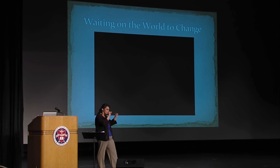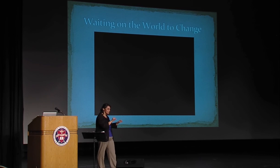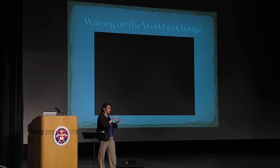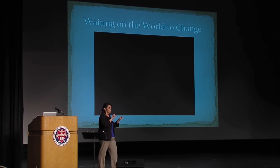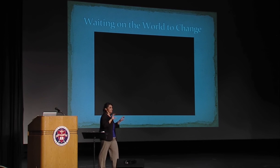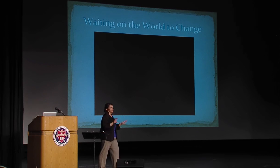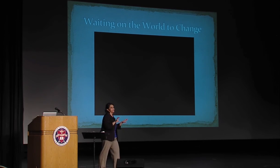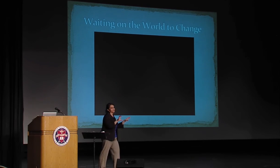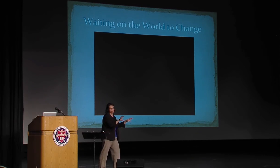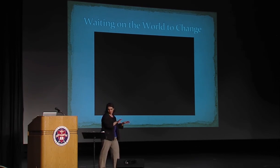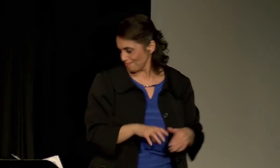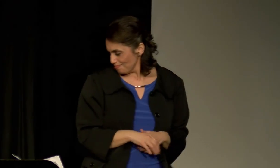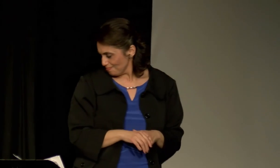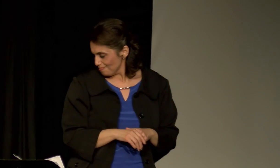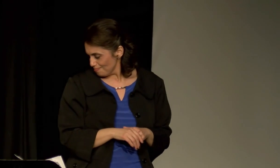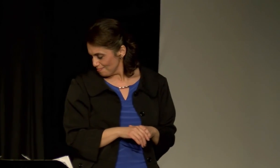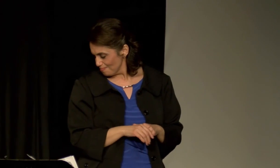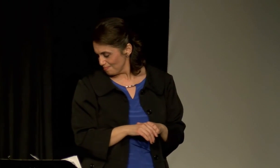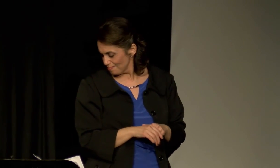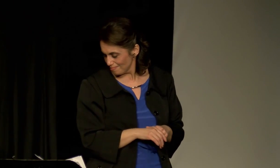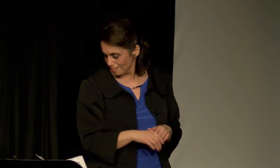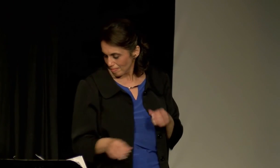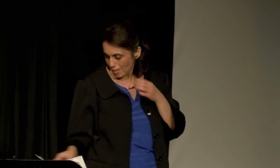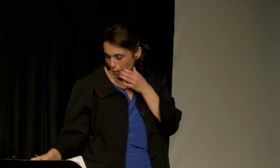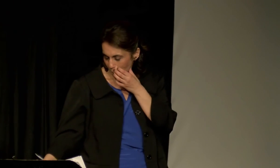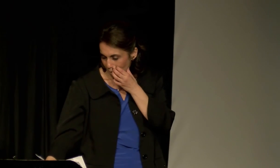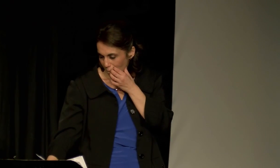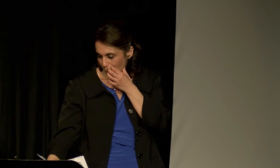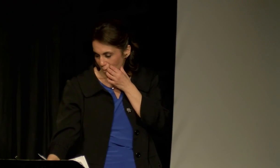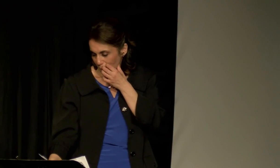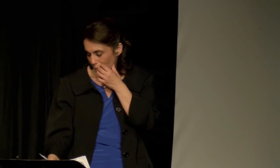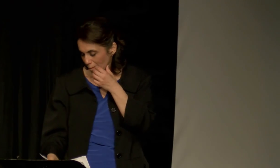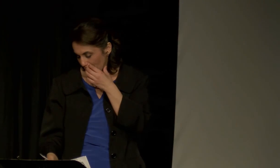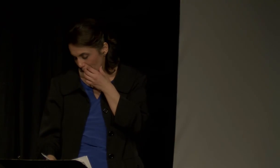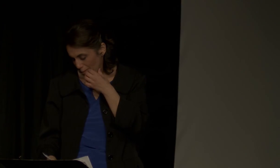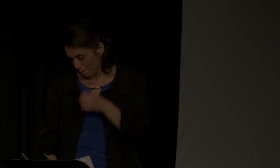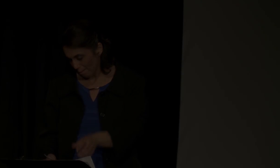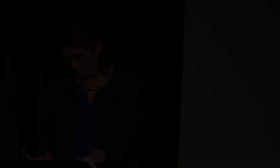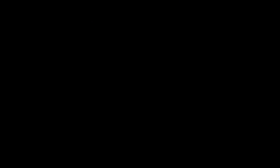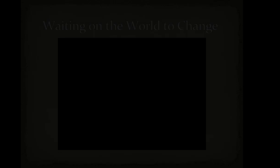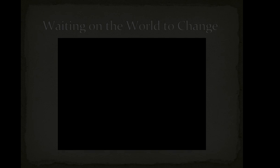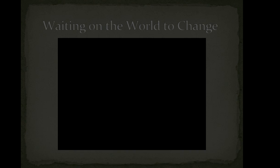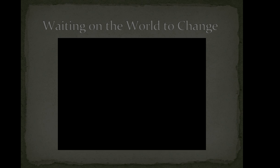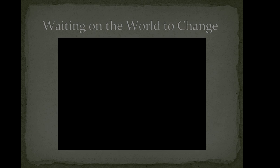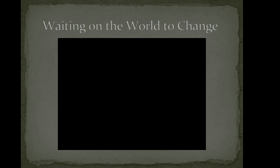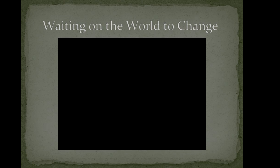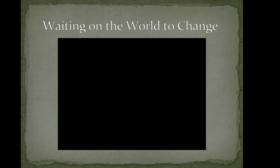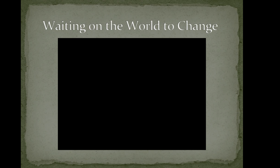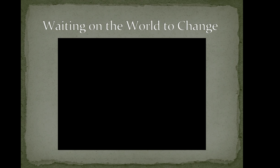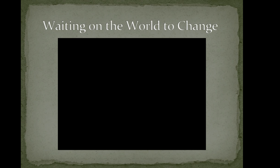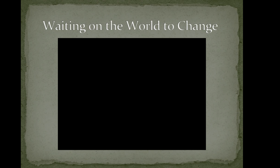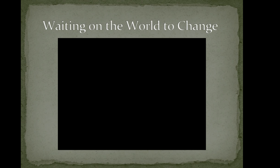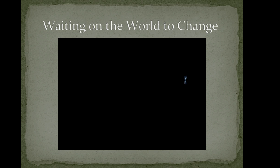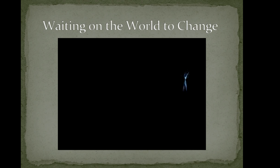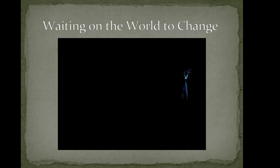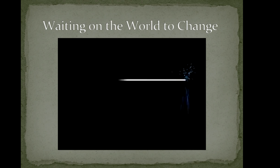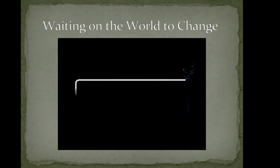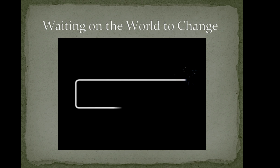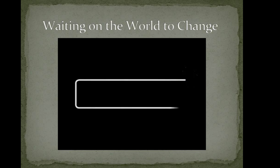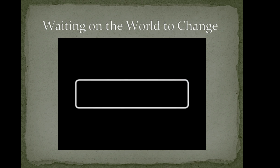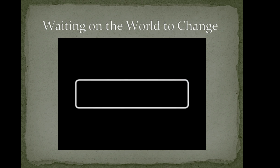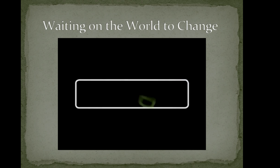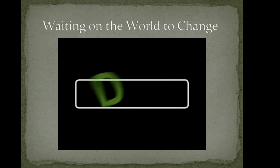Focus on what we can do, which is anything.